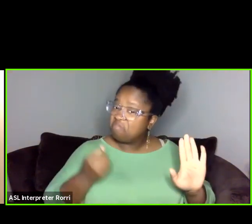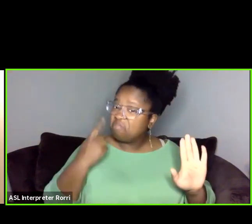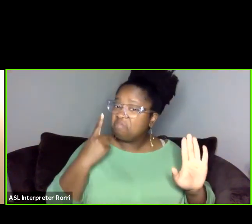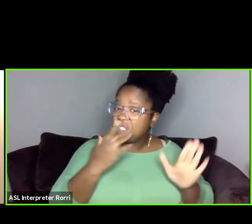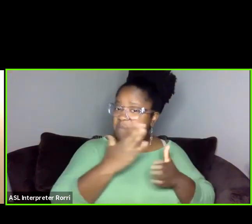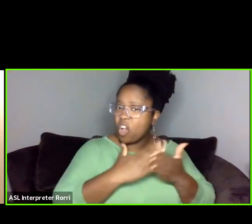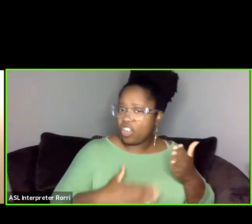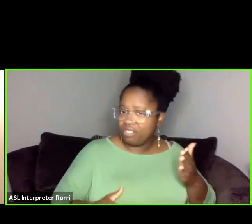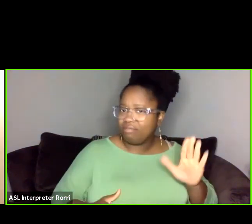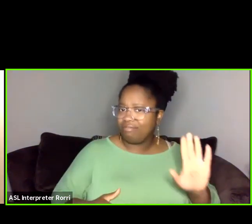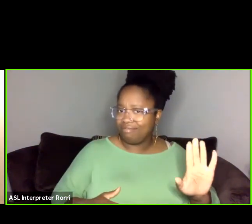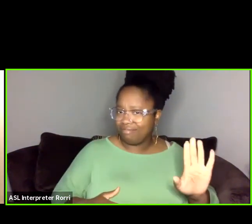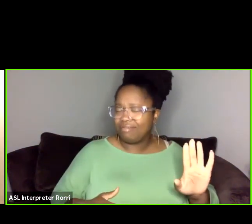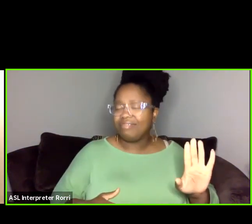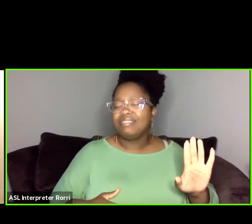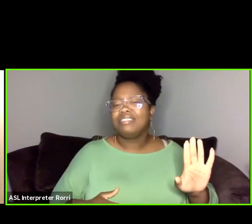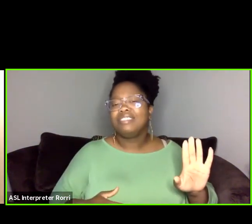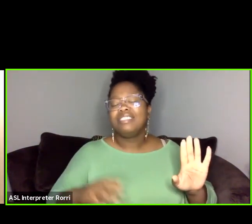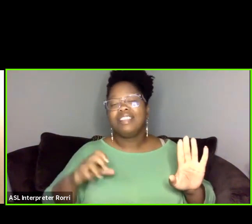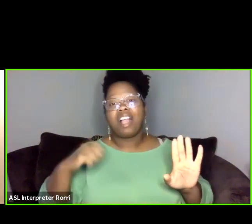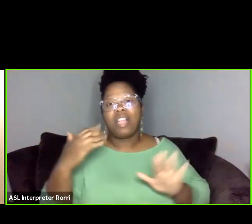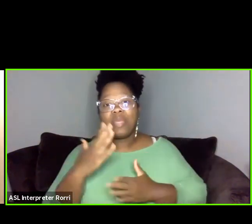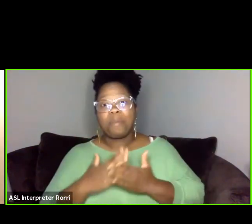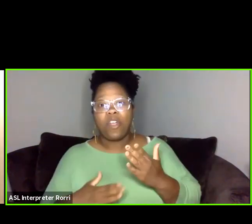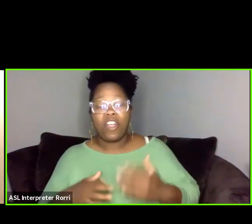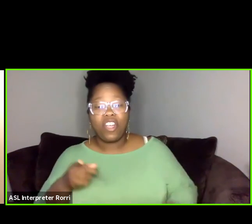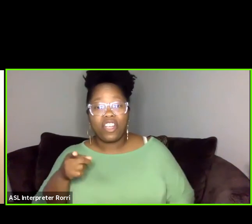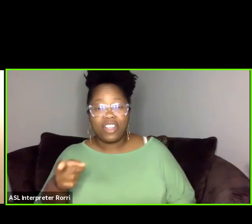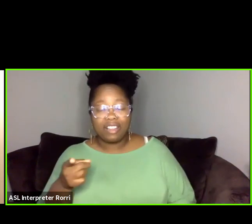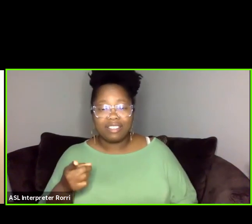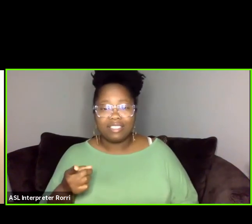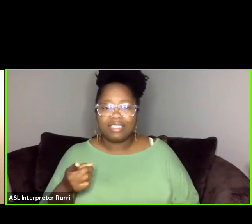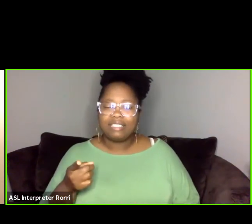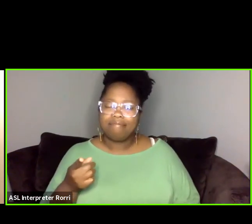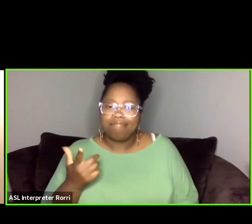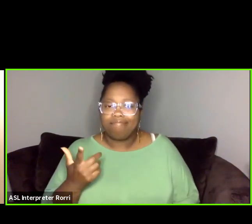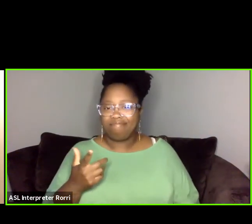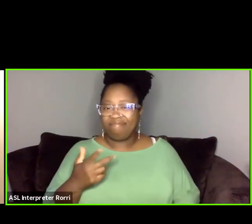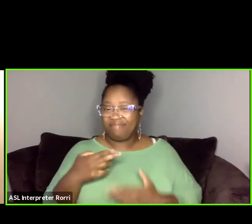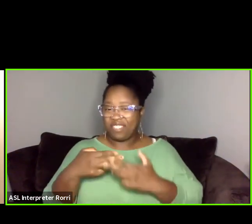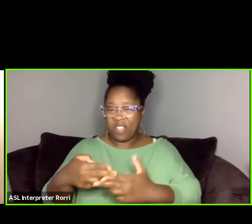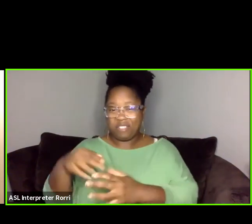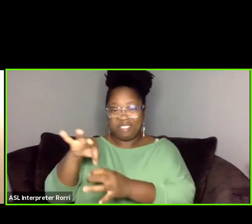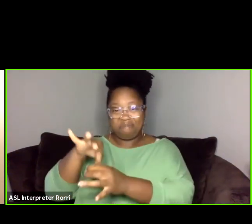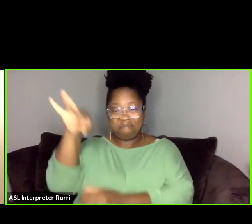You know, the other part of it is really, I call it spirit work, you know?